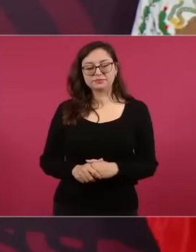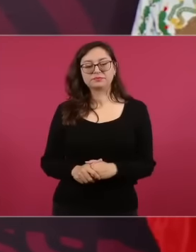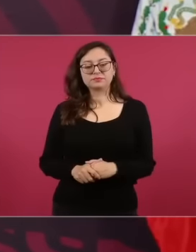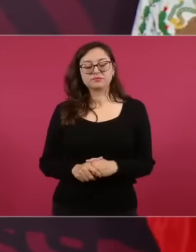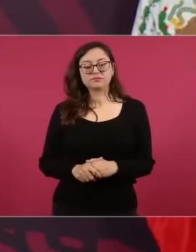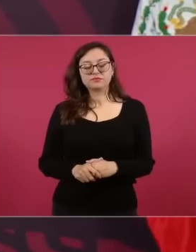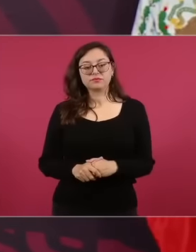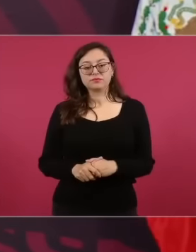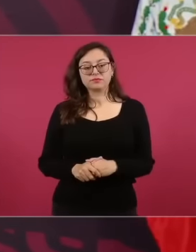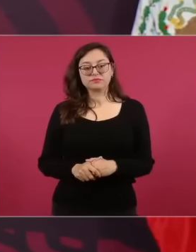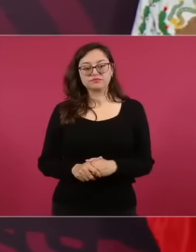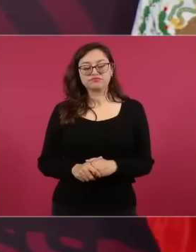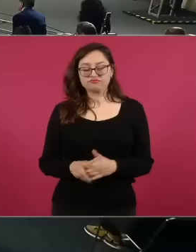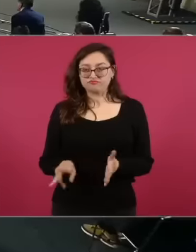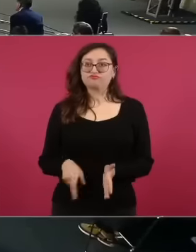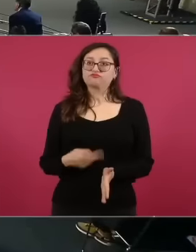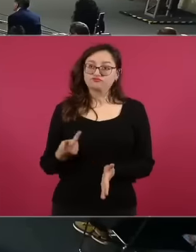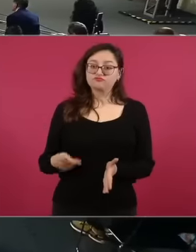is like